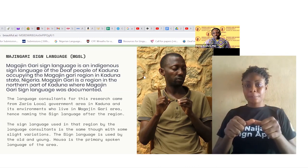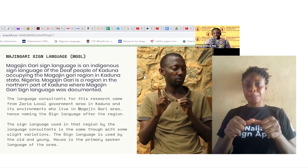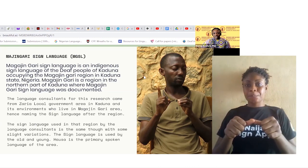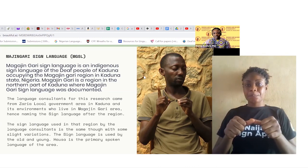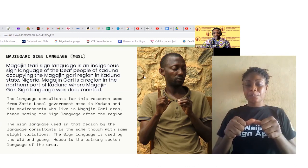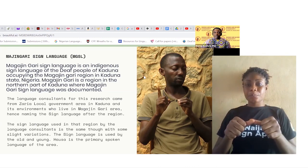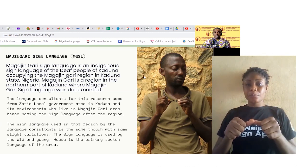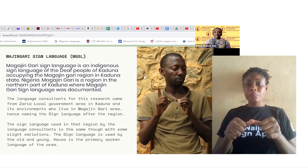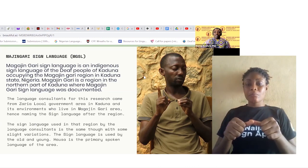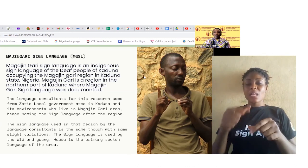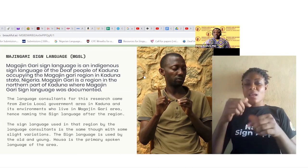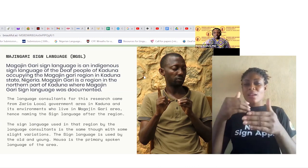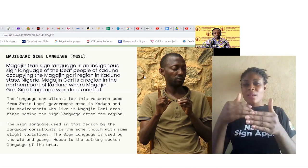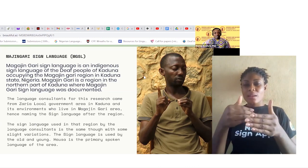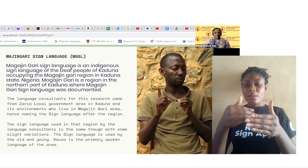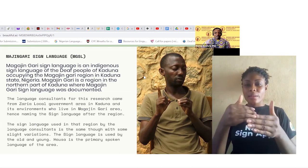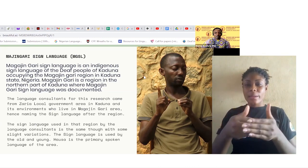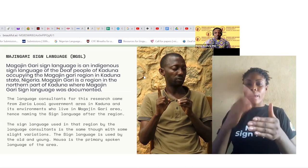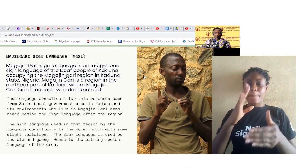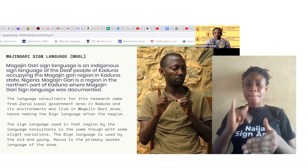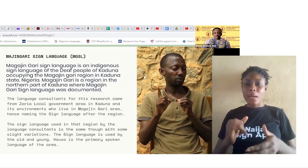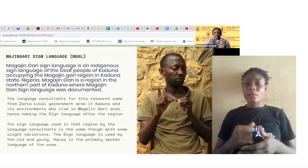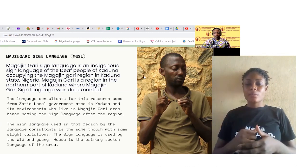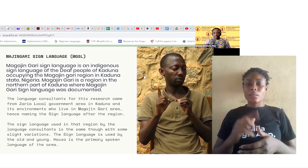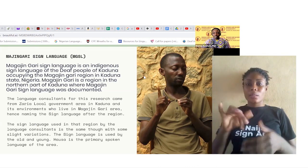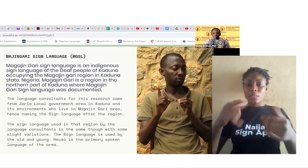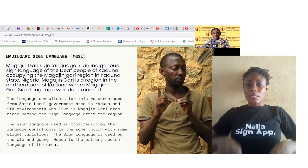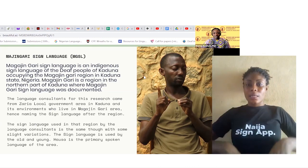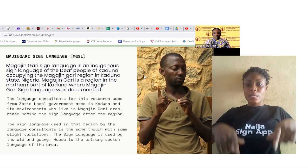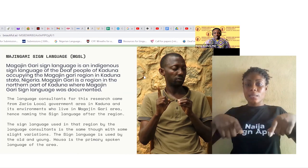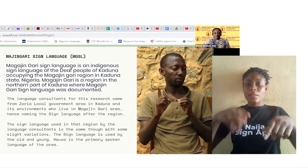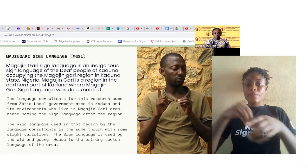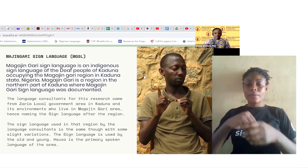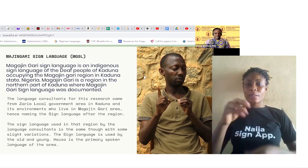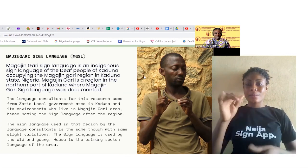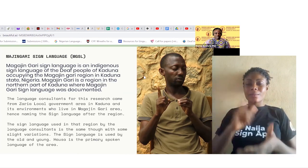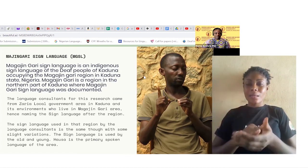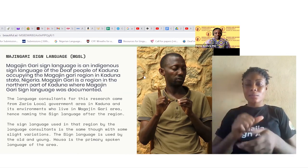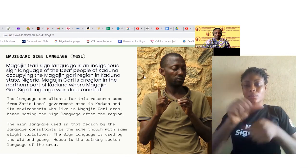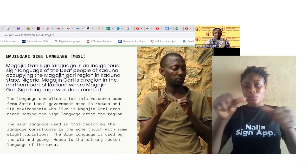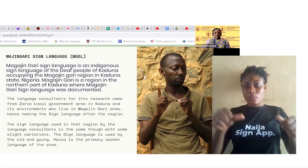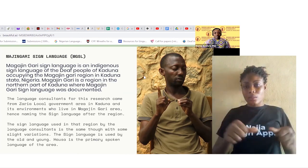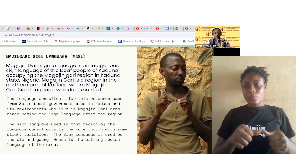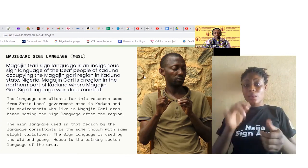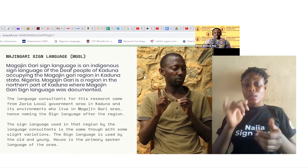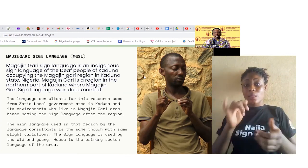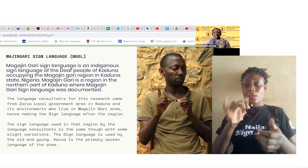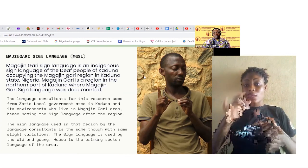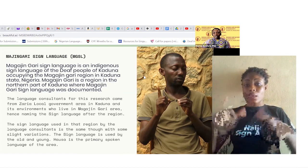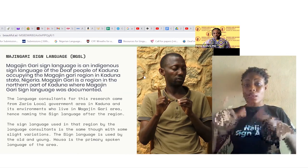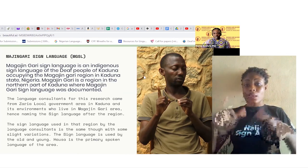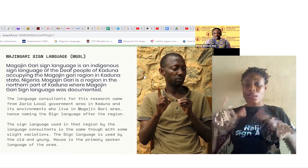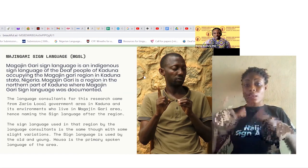area and that is how we derived the name Magajin Gari. The sign language used in that